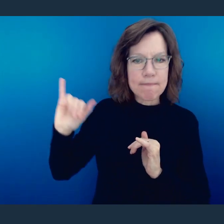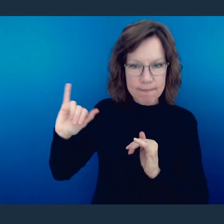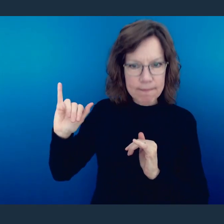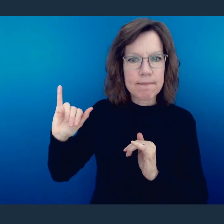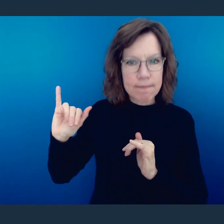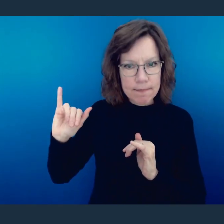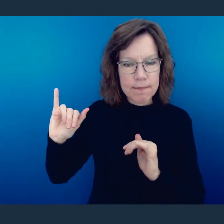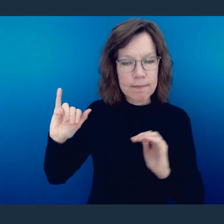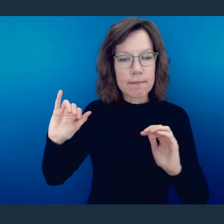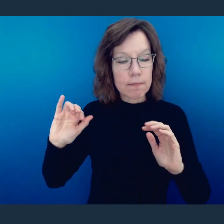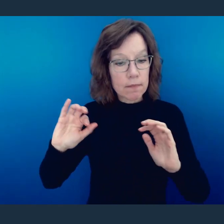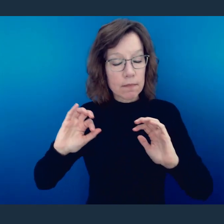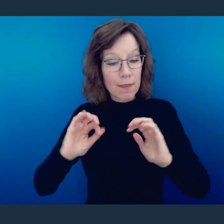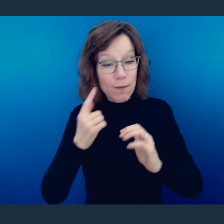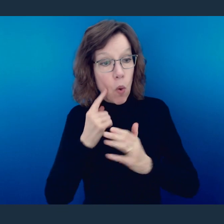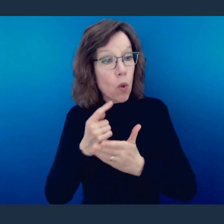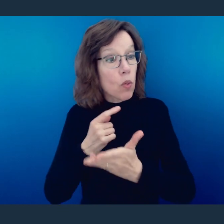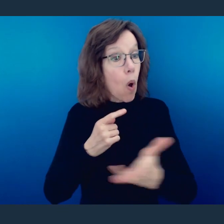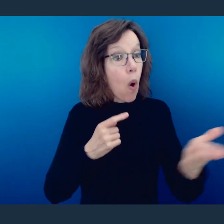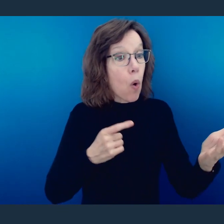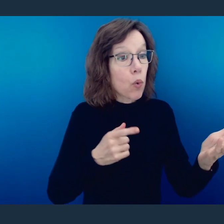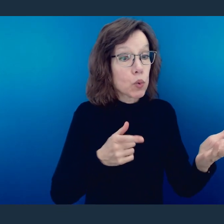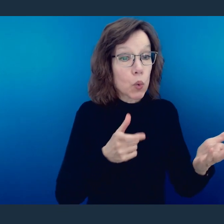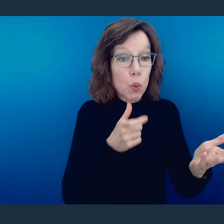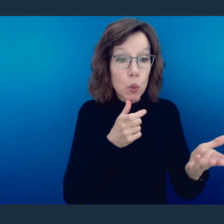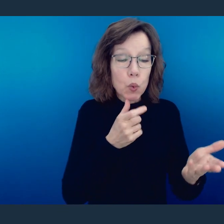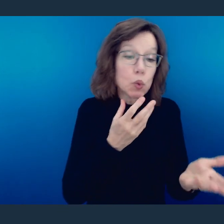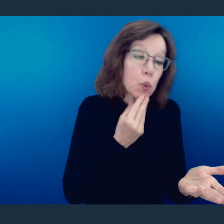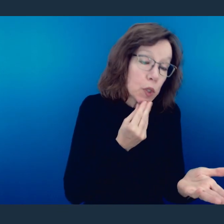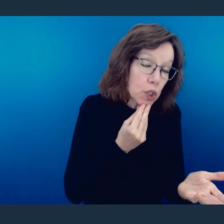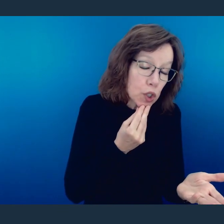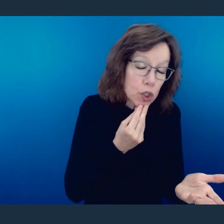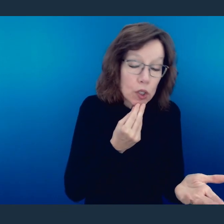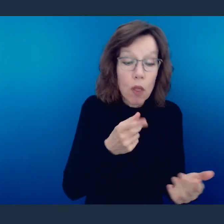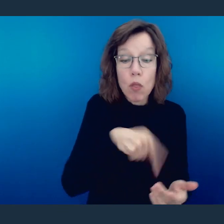in such a way that how you think for those that were in this congregation, the Jews,